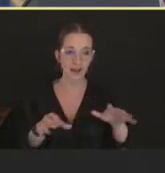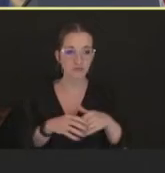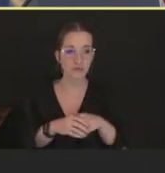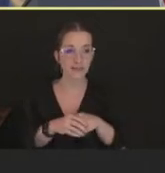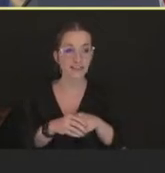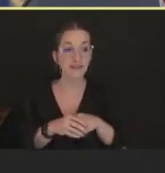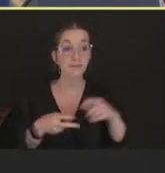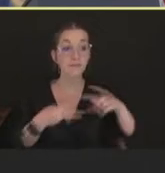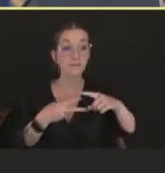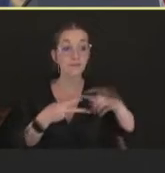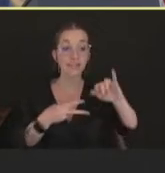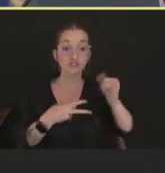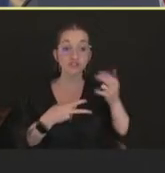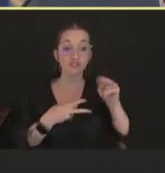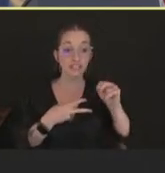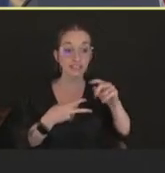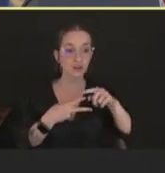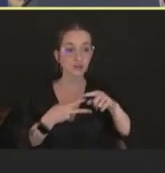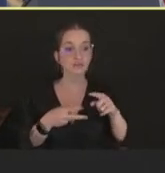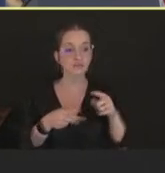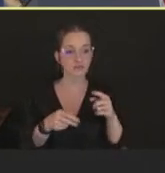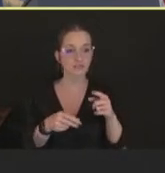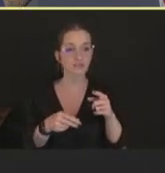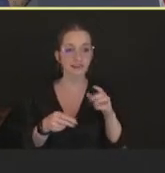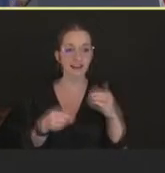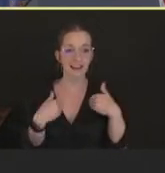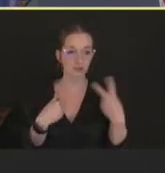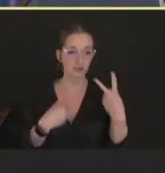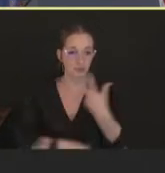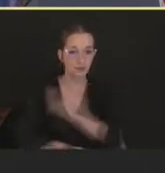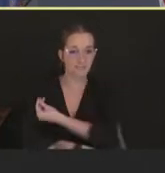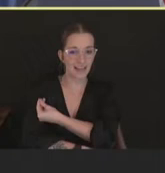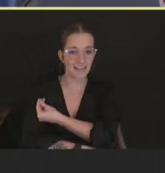and the standard regimen includes a subcutaneous route of administration,